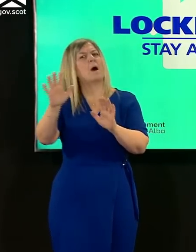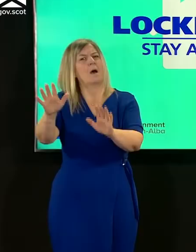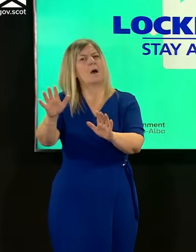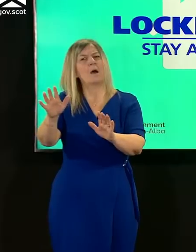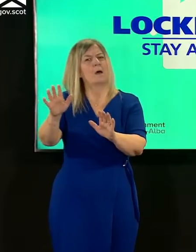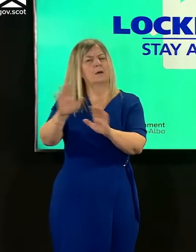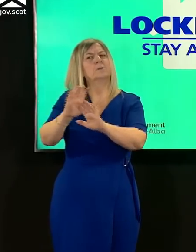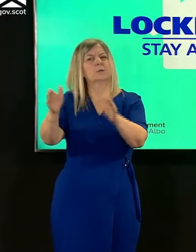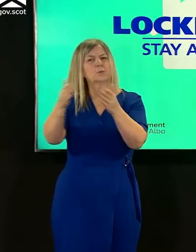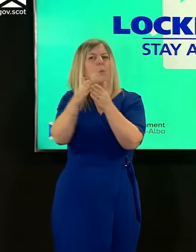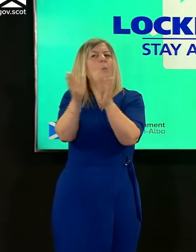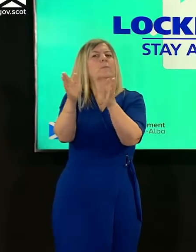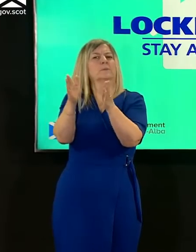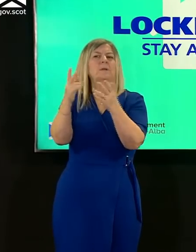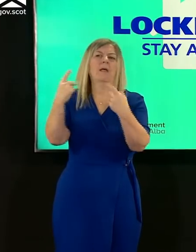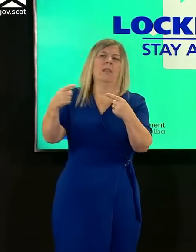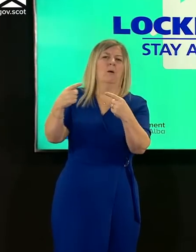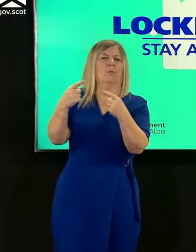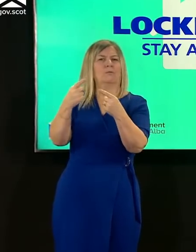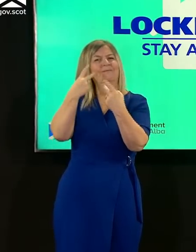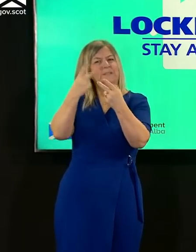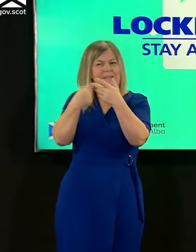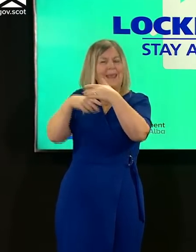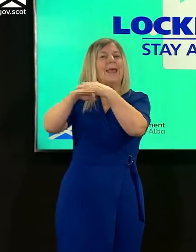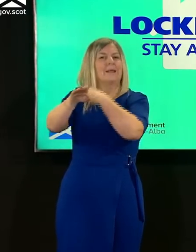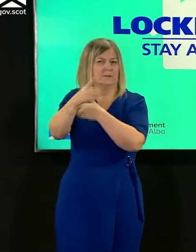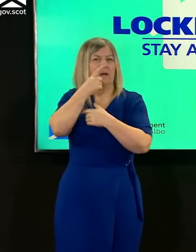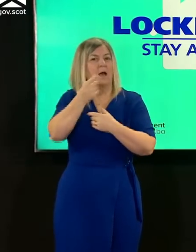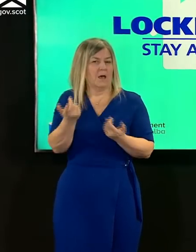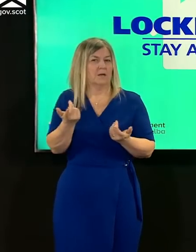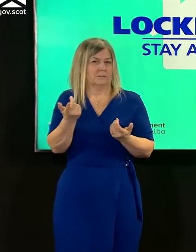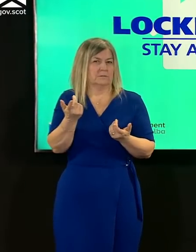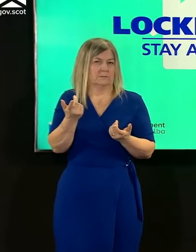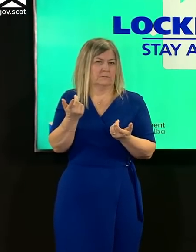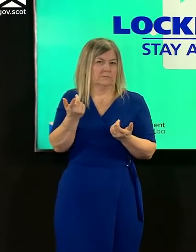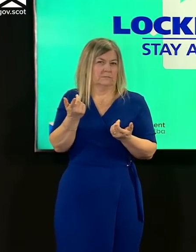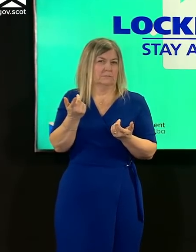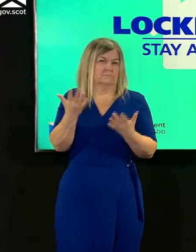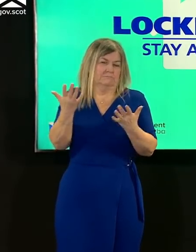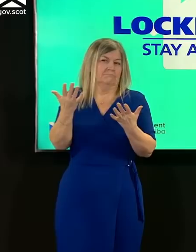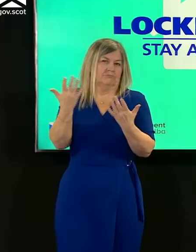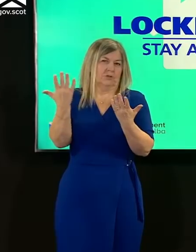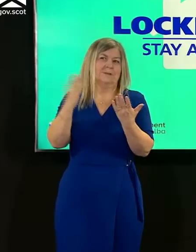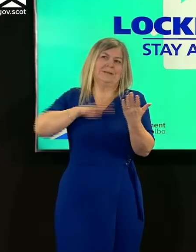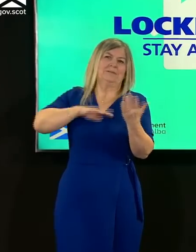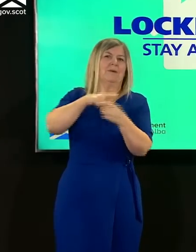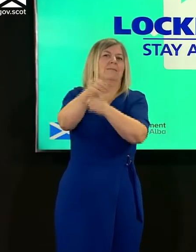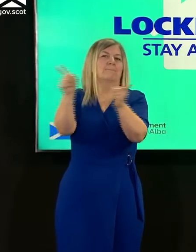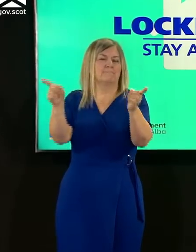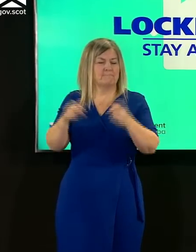can give them to address practical concerns that they might have remembering too that some time